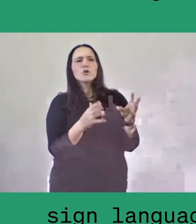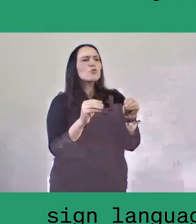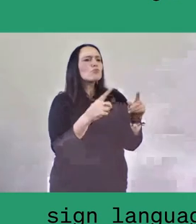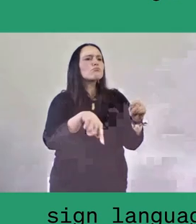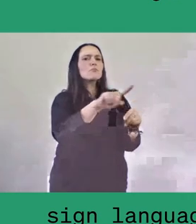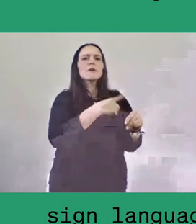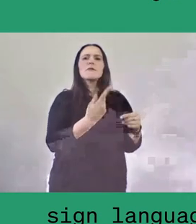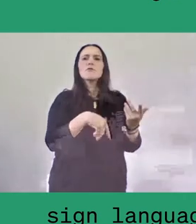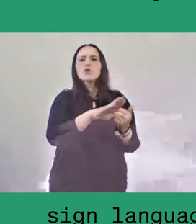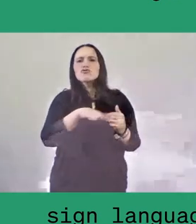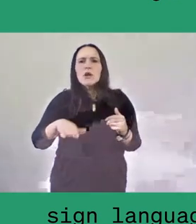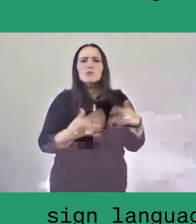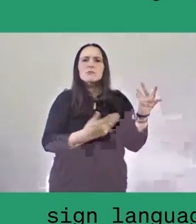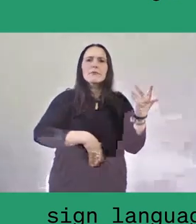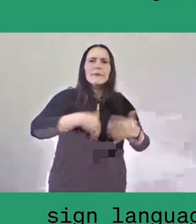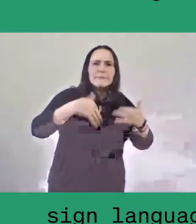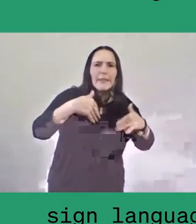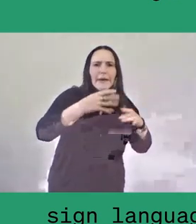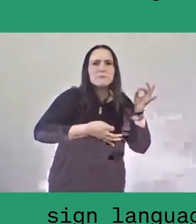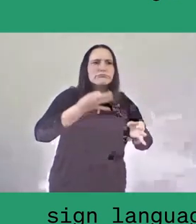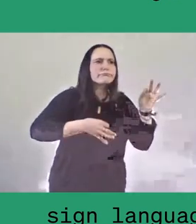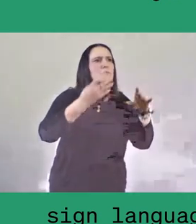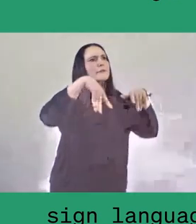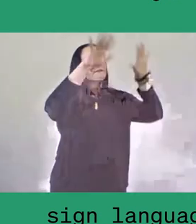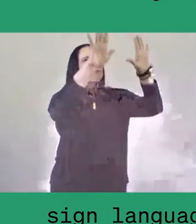Sometimes they painted the walls of their alleys